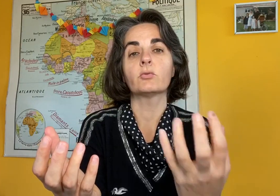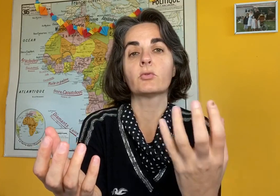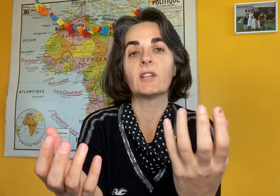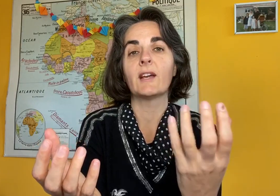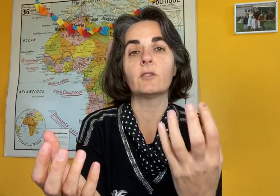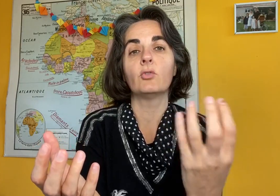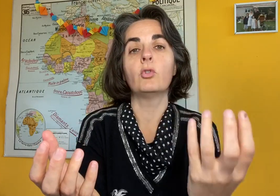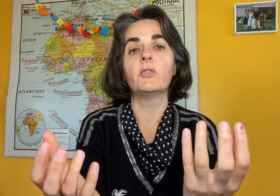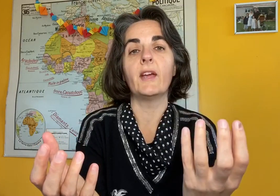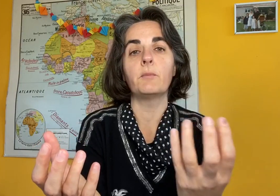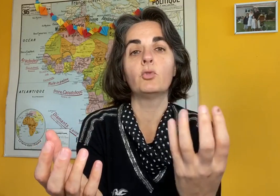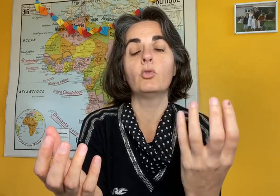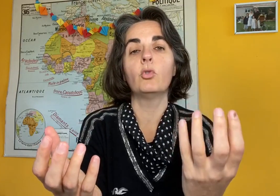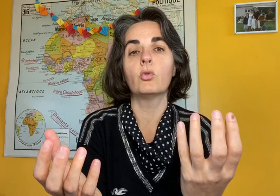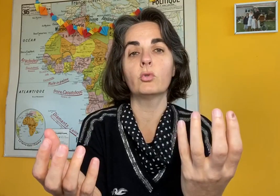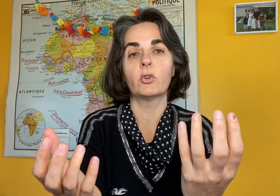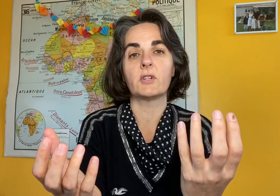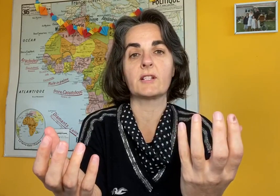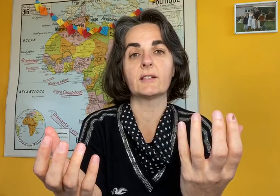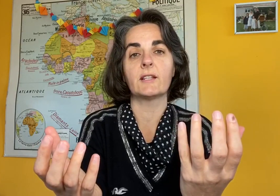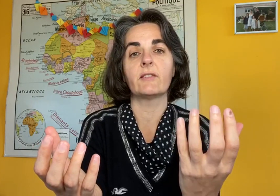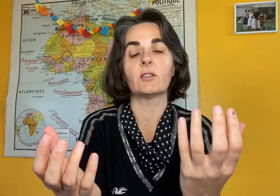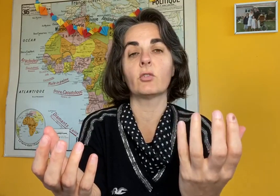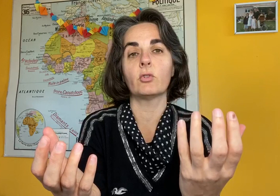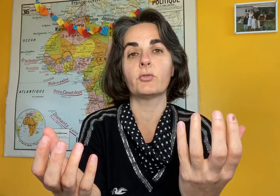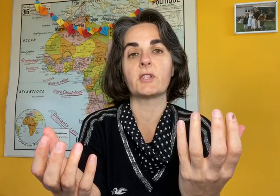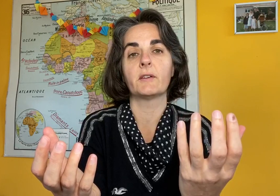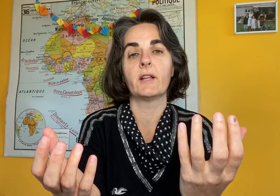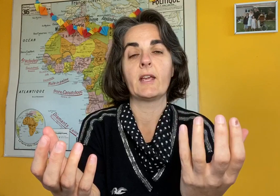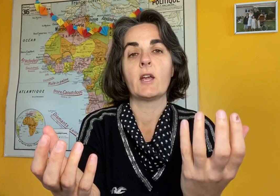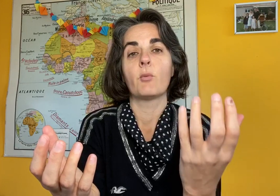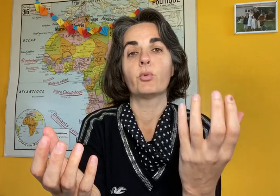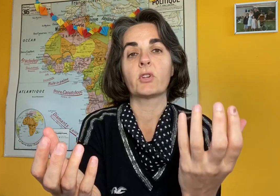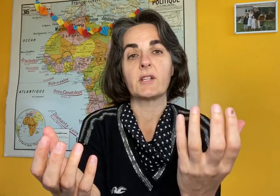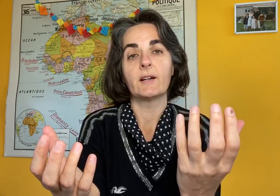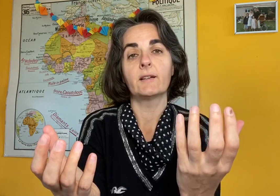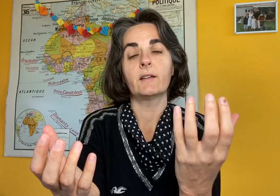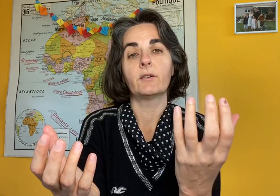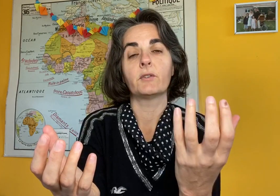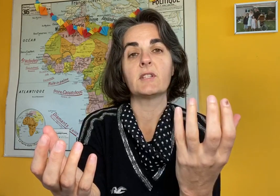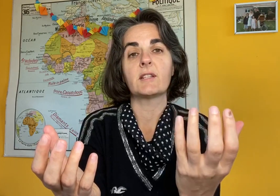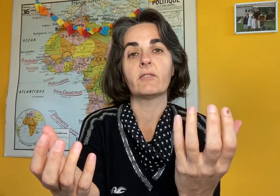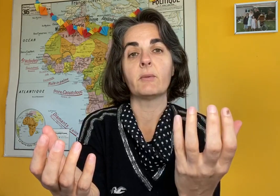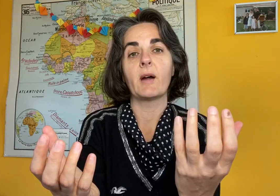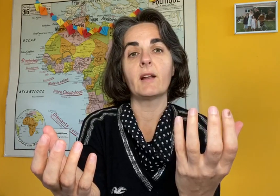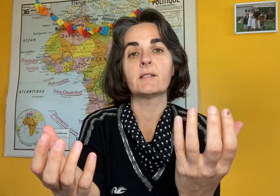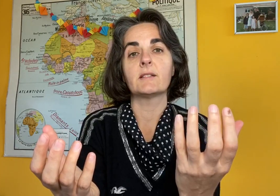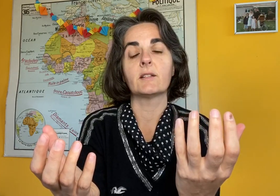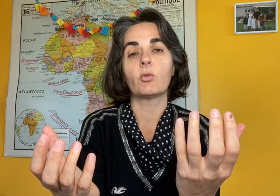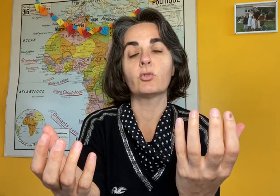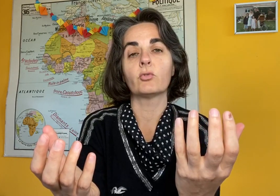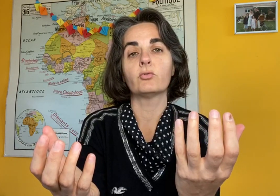so an edema, water in the breast which will tend it. If it hurts, if it's too tight,